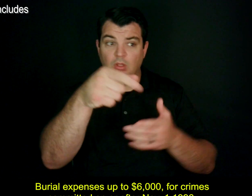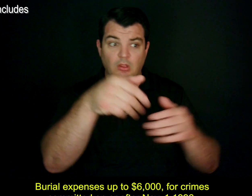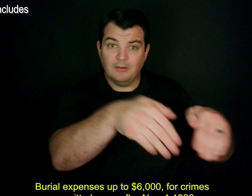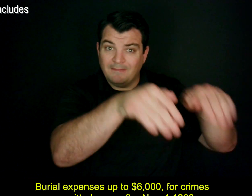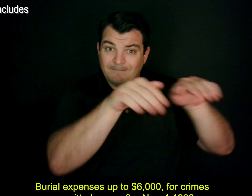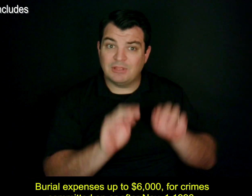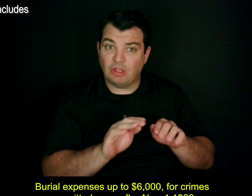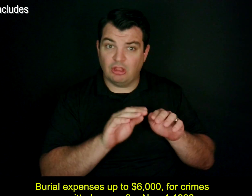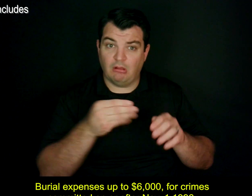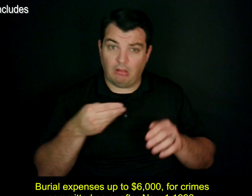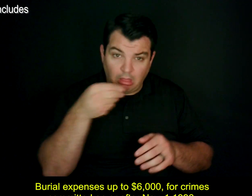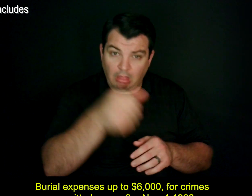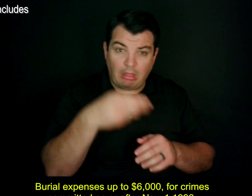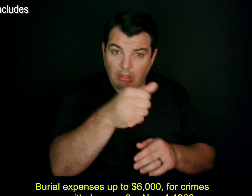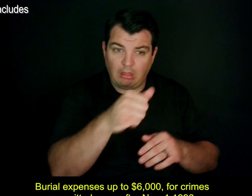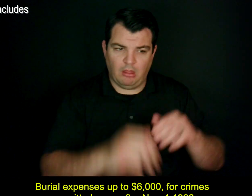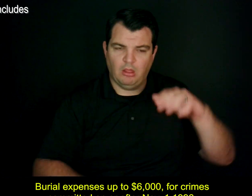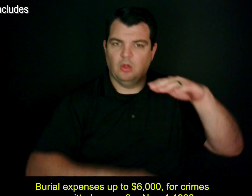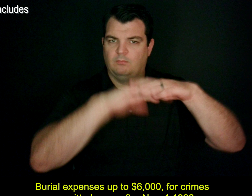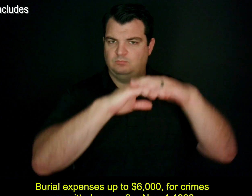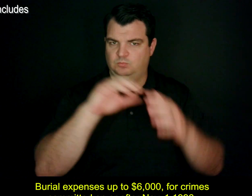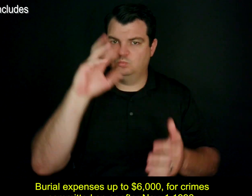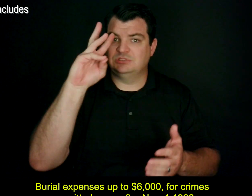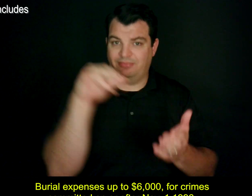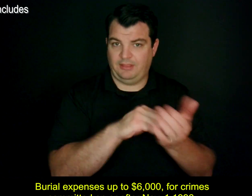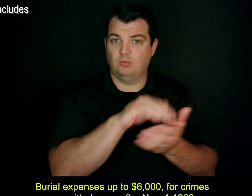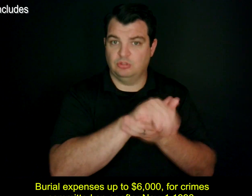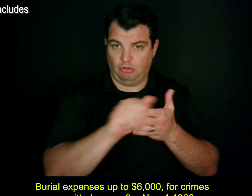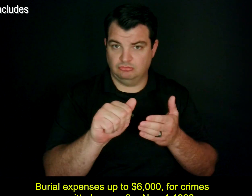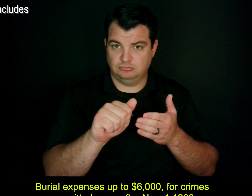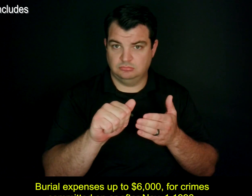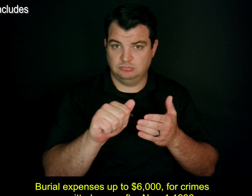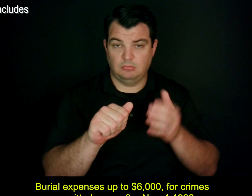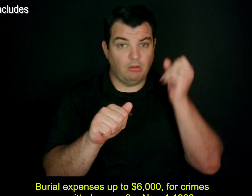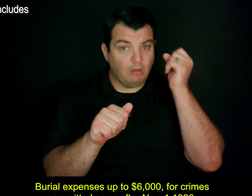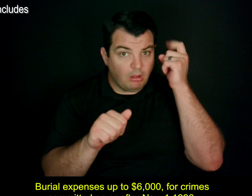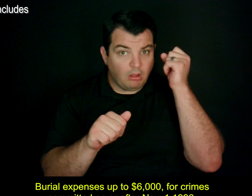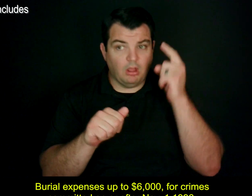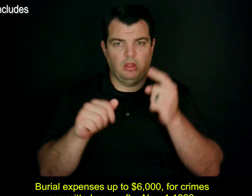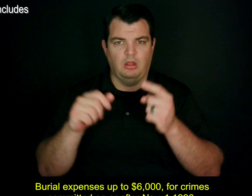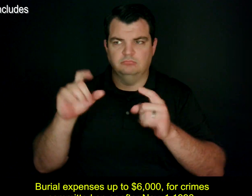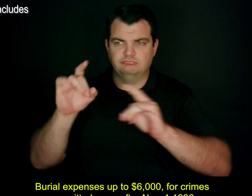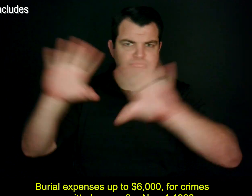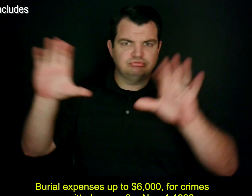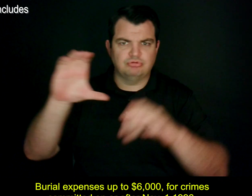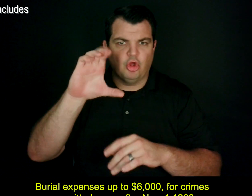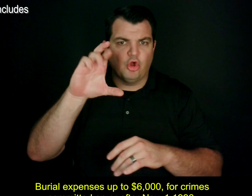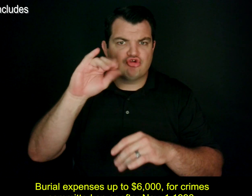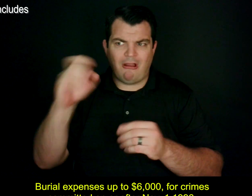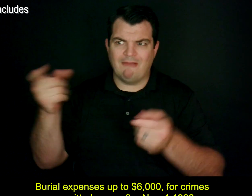Burial expenses up to $6,000, for crimes committed on or after Nov. 1 1996.